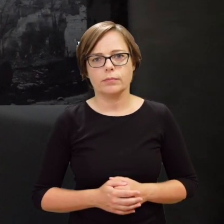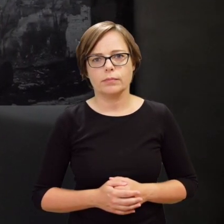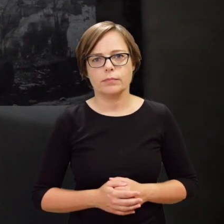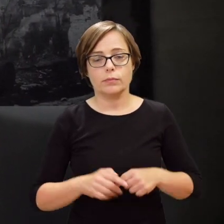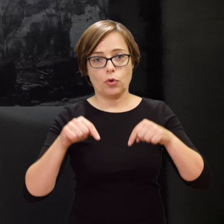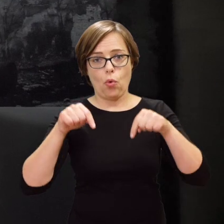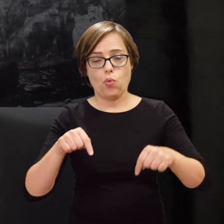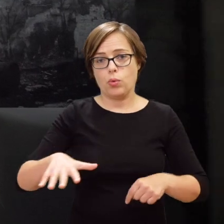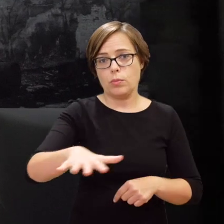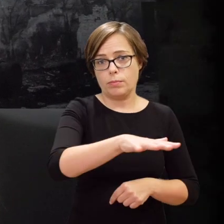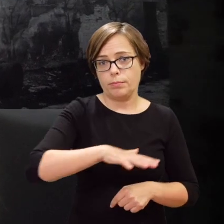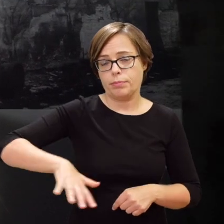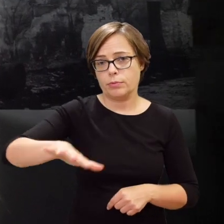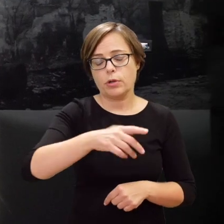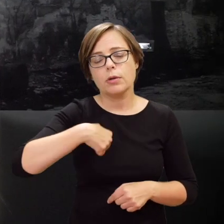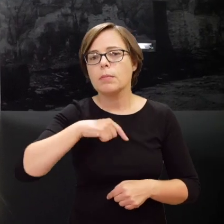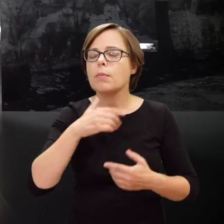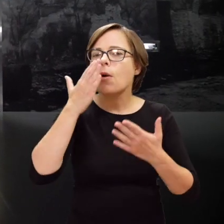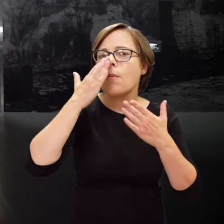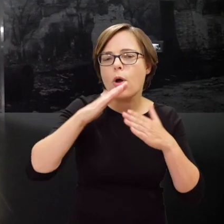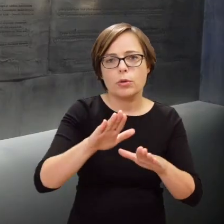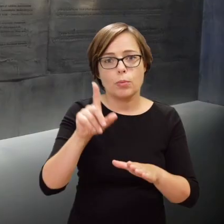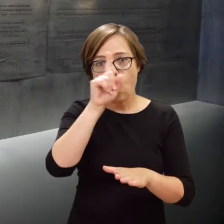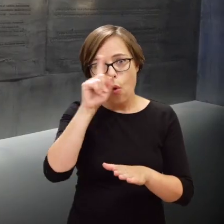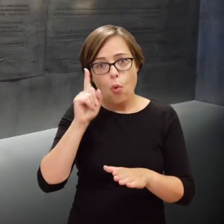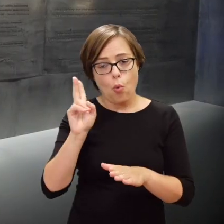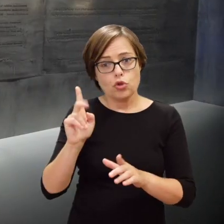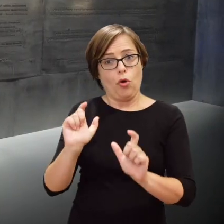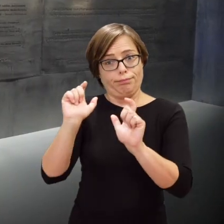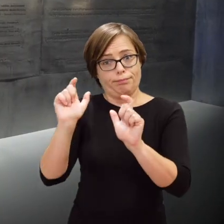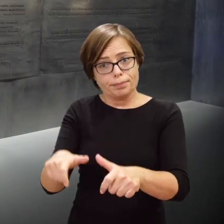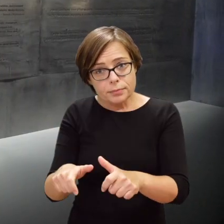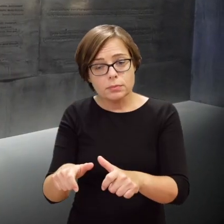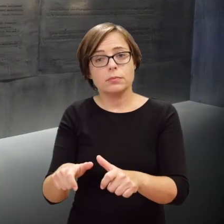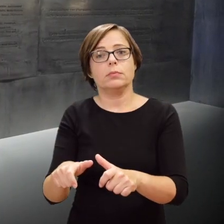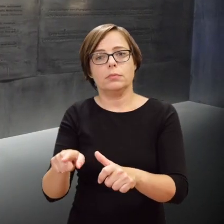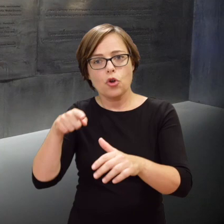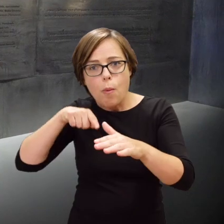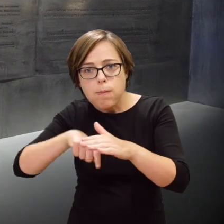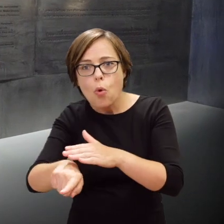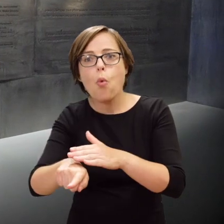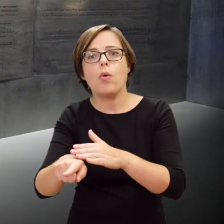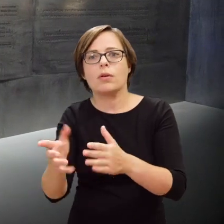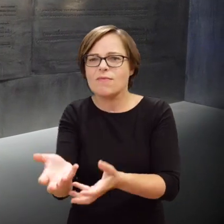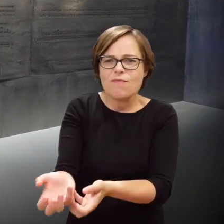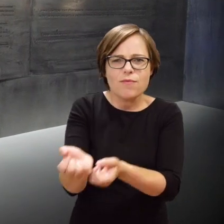In this section, we talk about what happened to people who were pulled out of the bunkers. What fate awaited them?